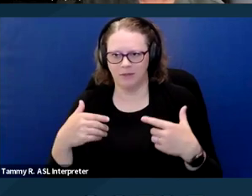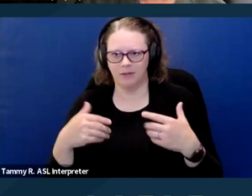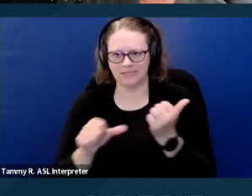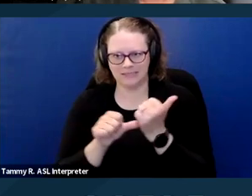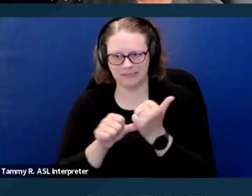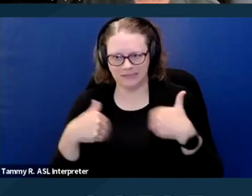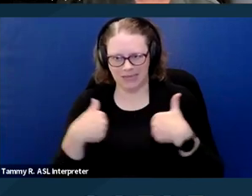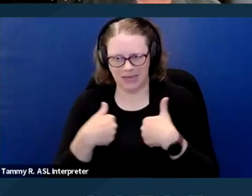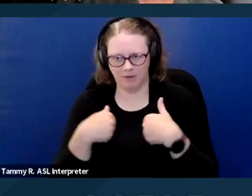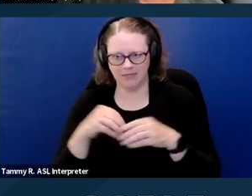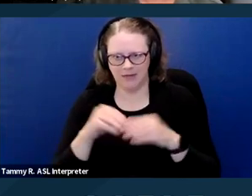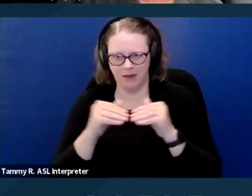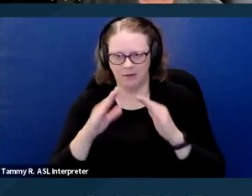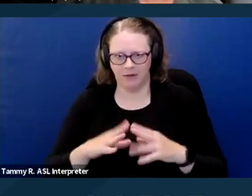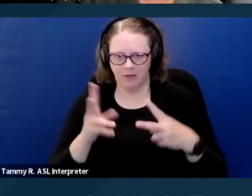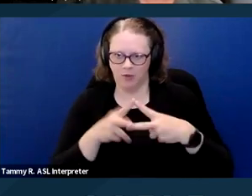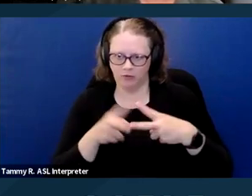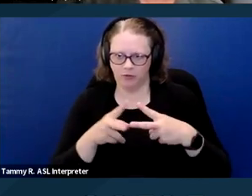But those are the defenses available. Next slide.